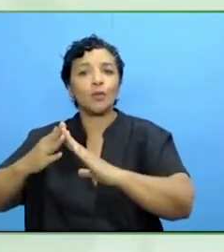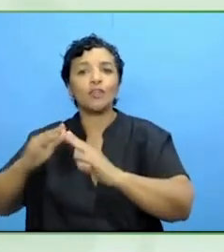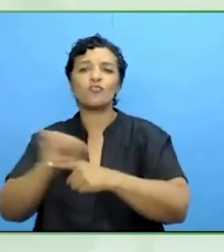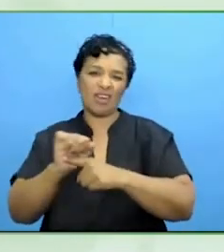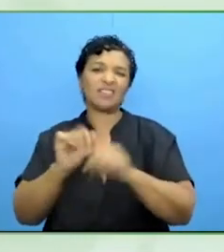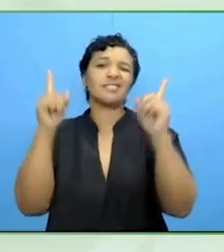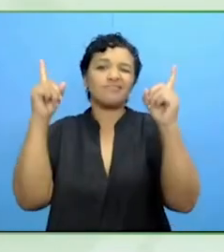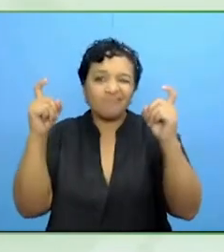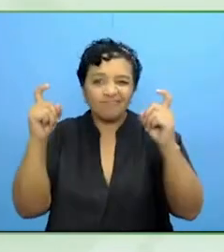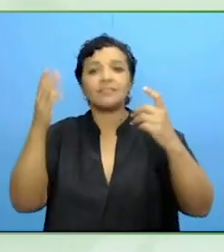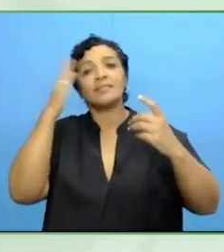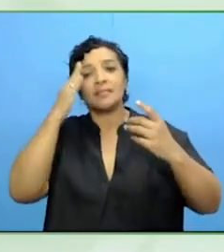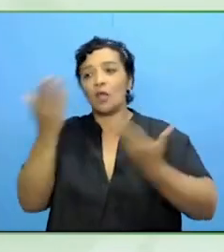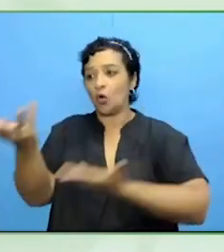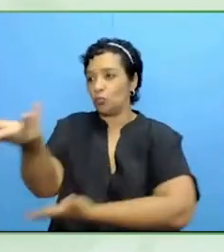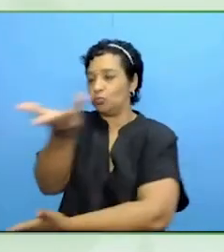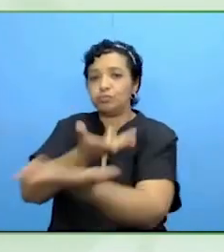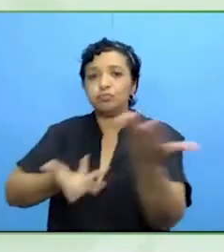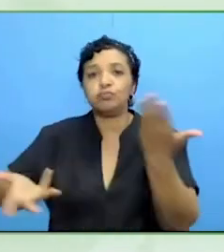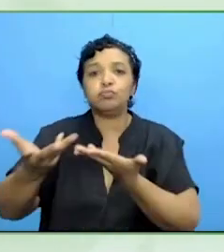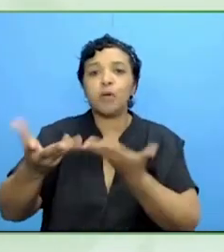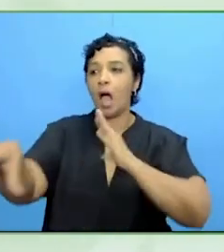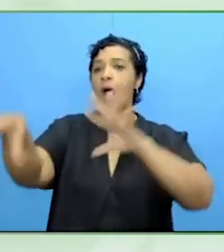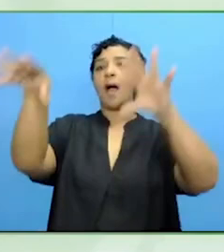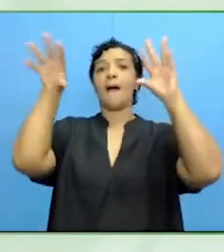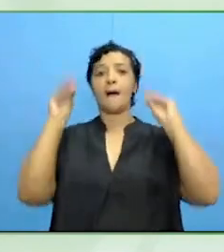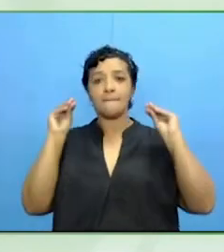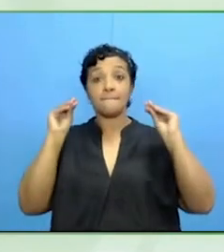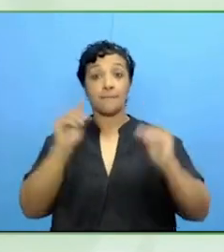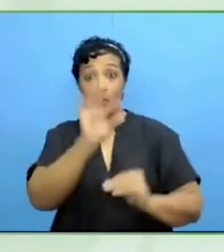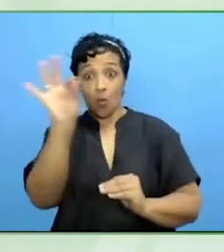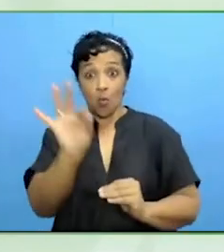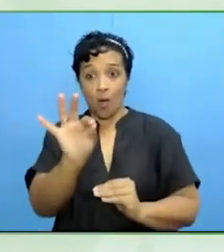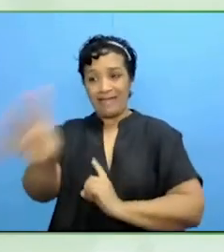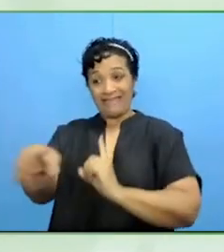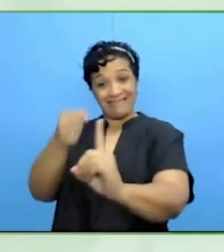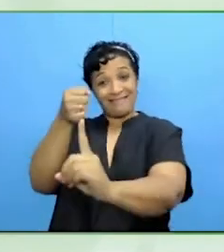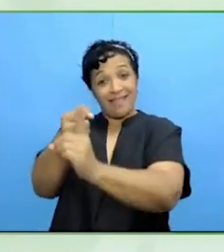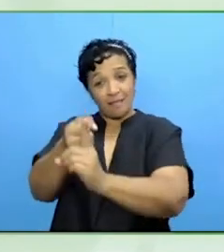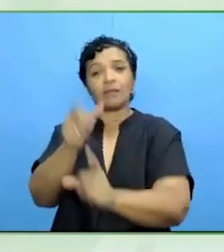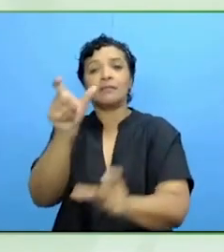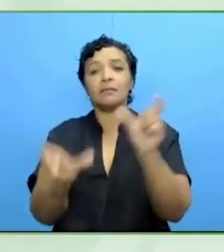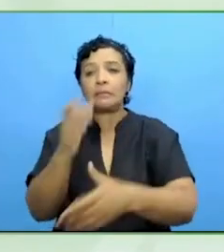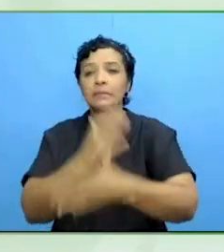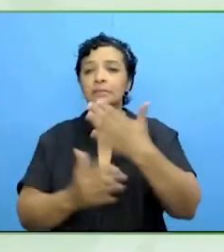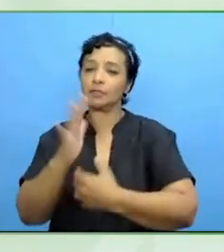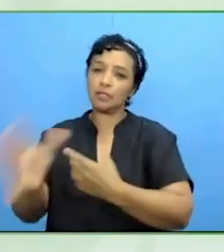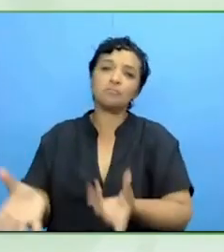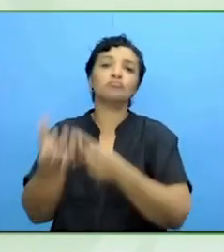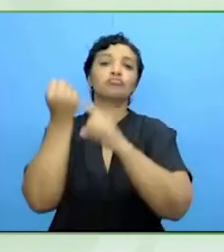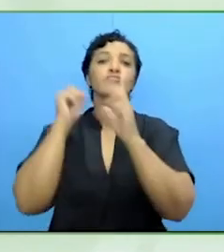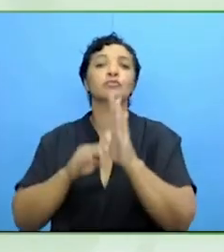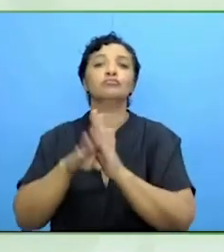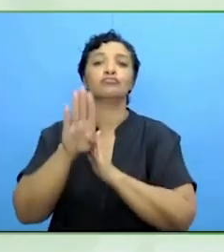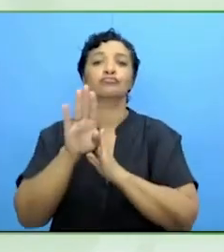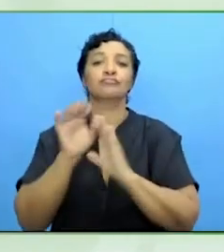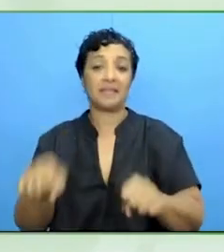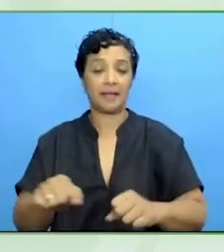impact on the lives of people. That is the overarching ambition. One of the things that gets in the way is the lack of real